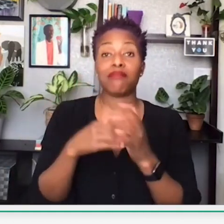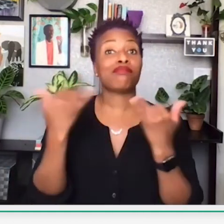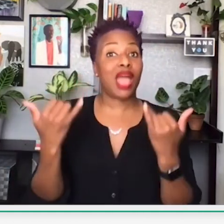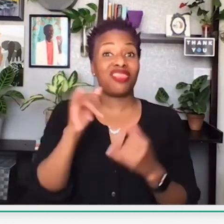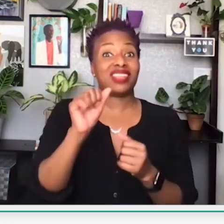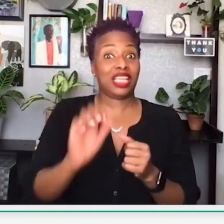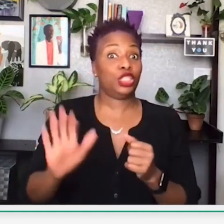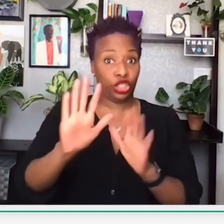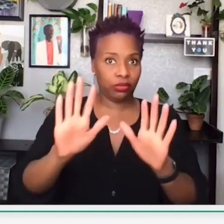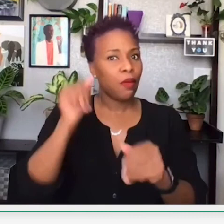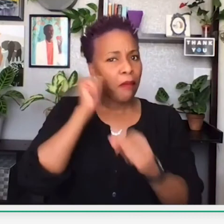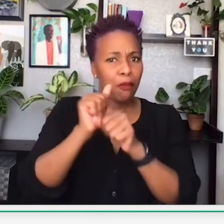Does that make sense? So again